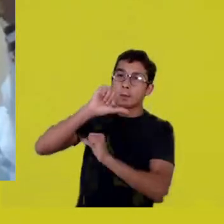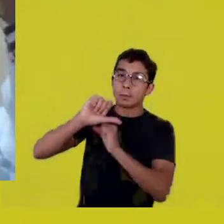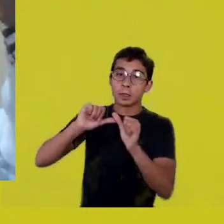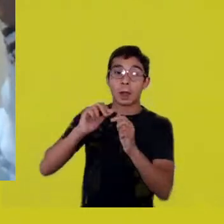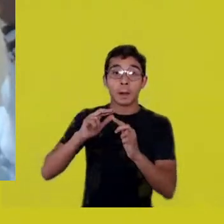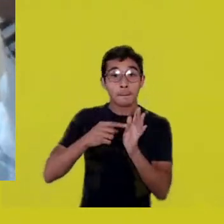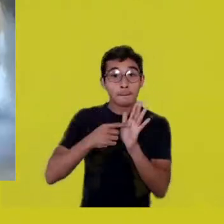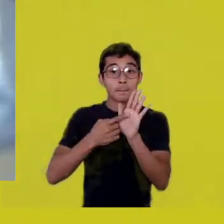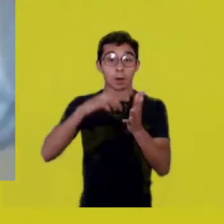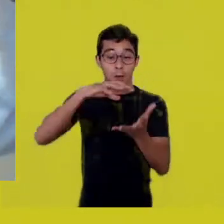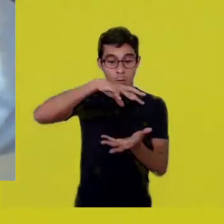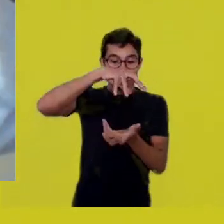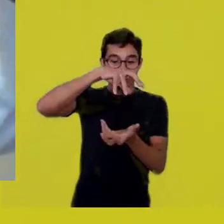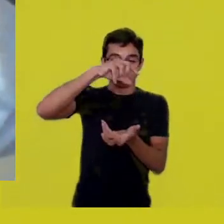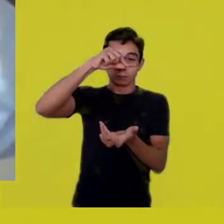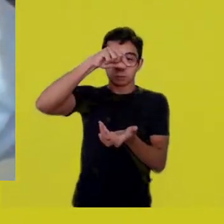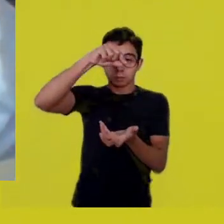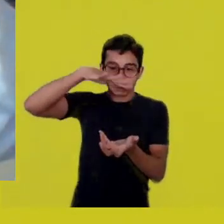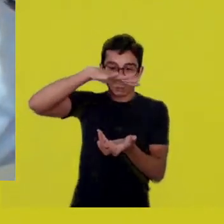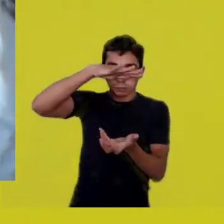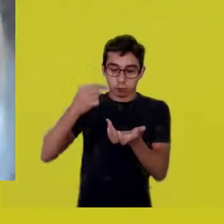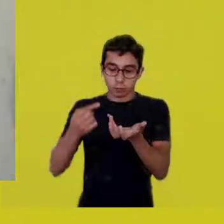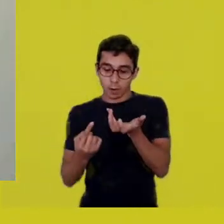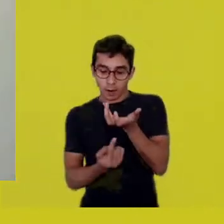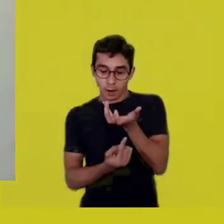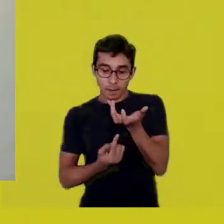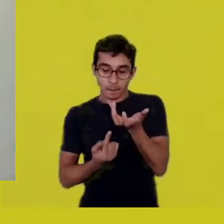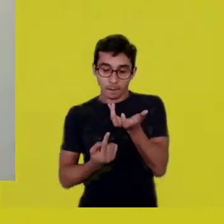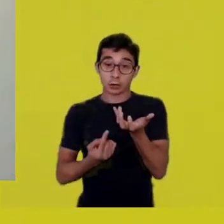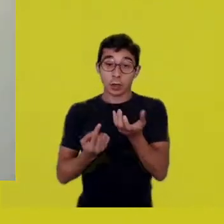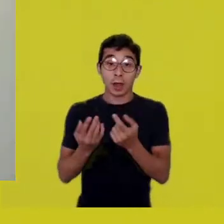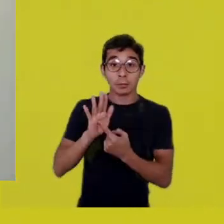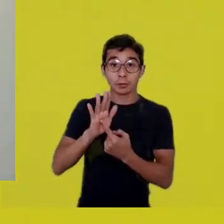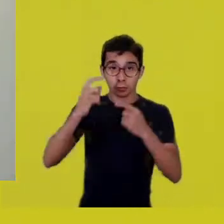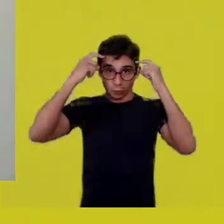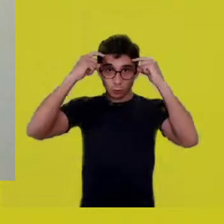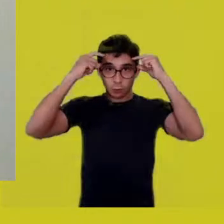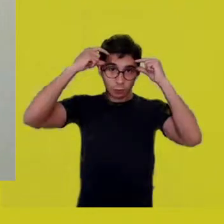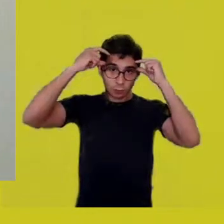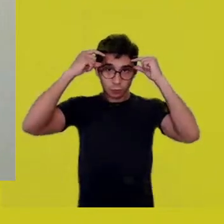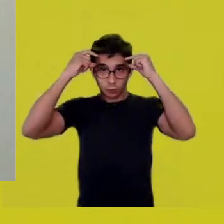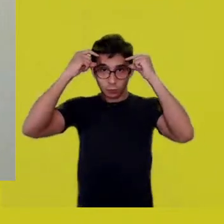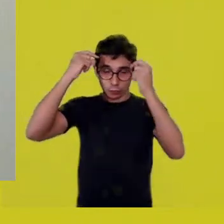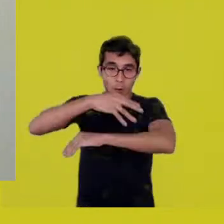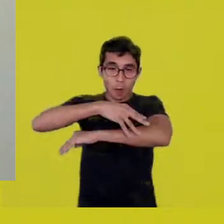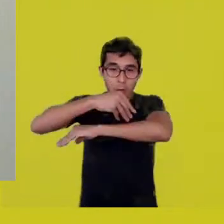and when they showed a polar bear, it looked like an abandoned animal.